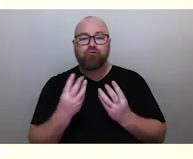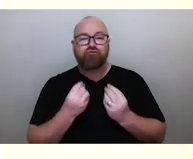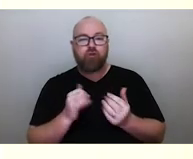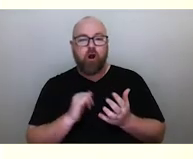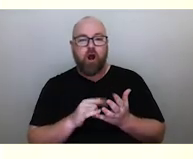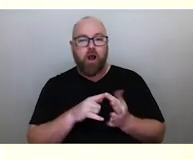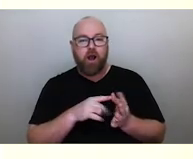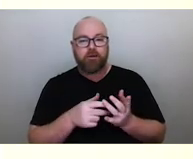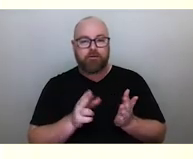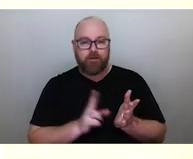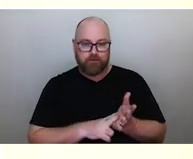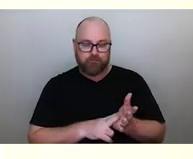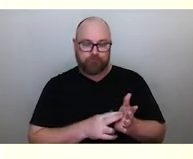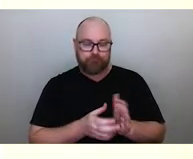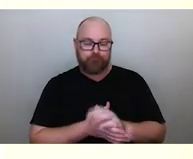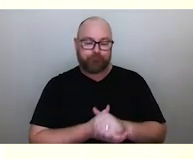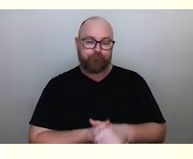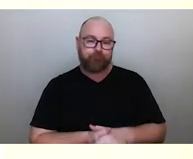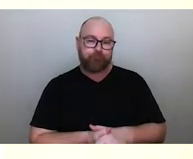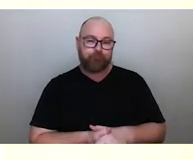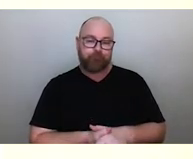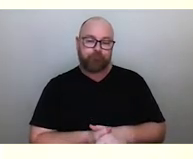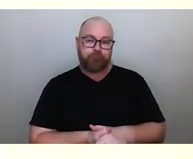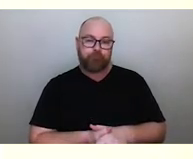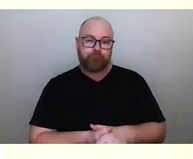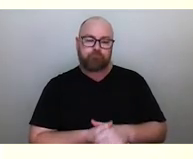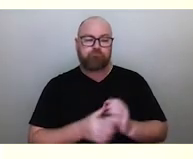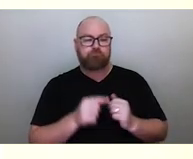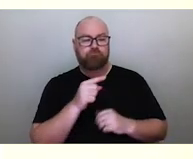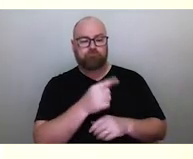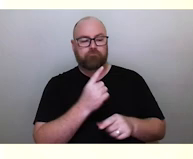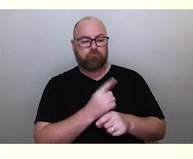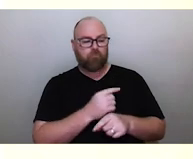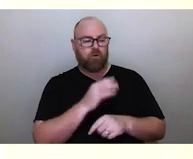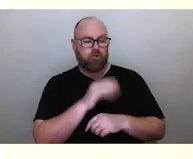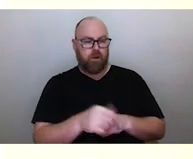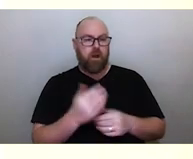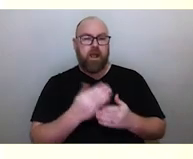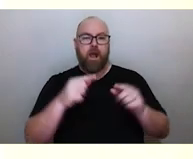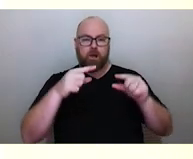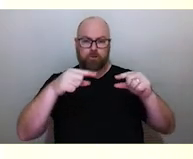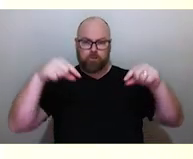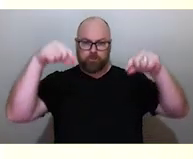The (sager) and the (koki). And he talks about how the cusp of the moon pointing at different